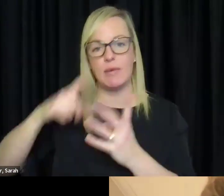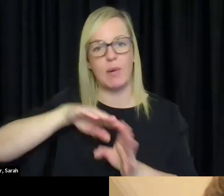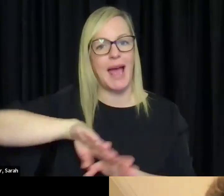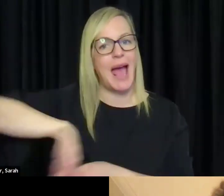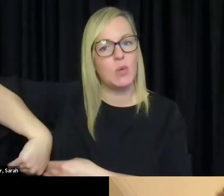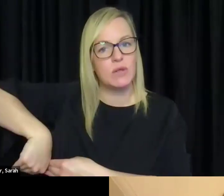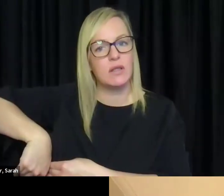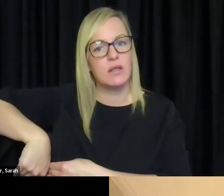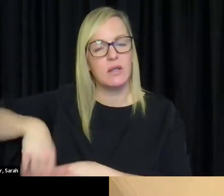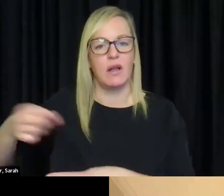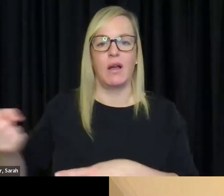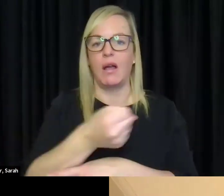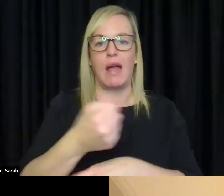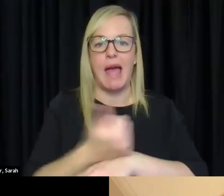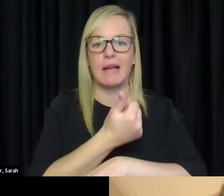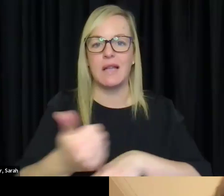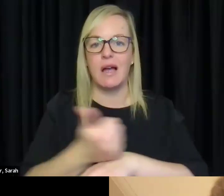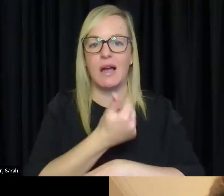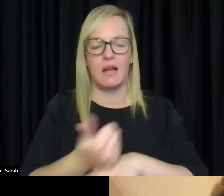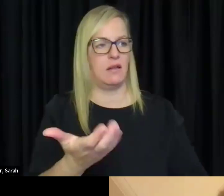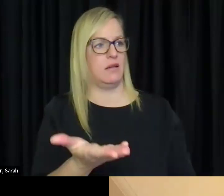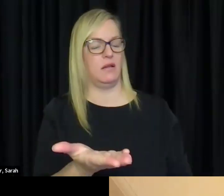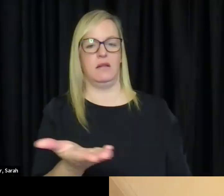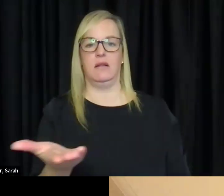opportunities when there is a character that has a disability, I think it is even